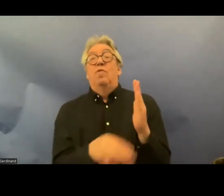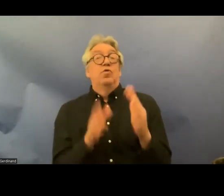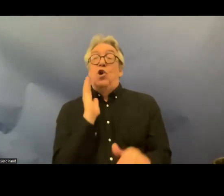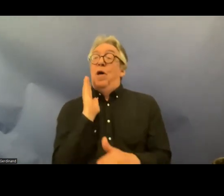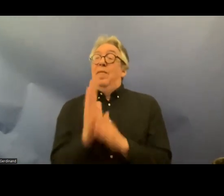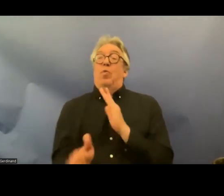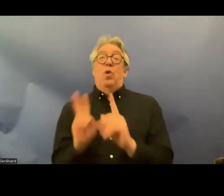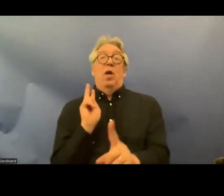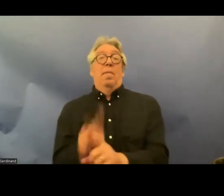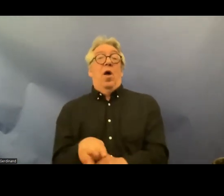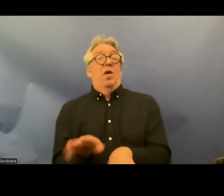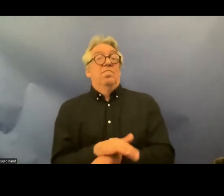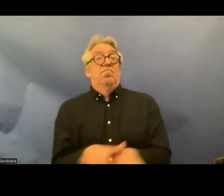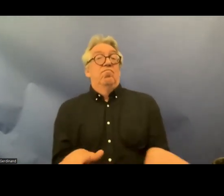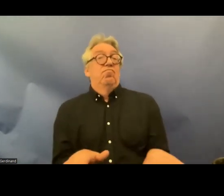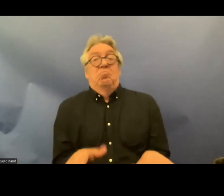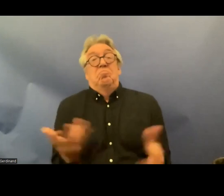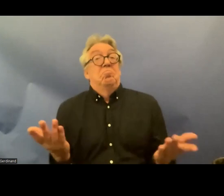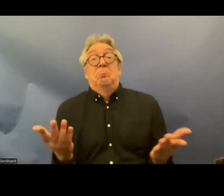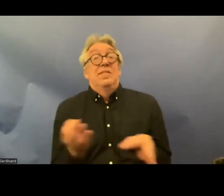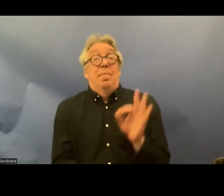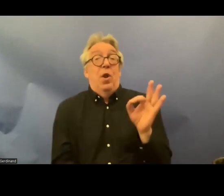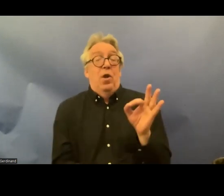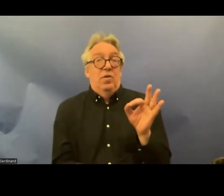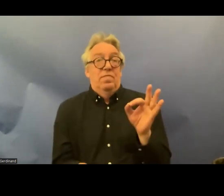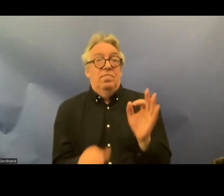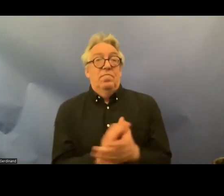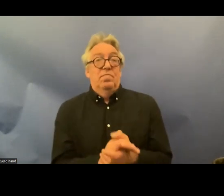this respect and you would be uh you would have achieved quite quite